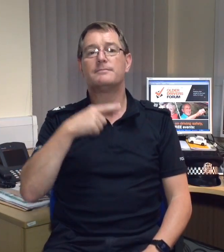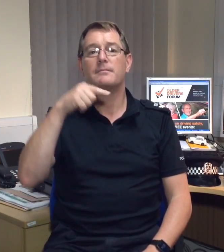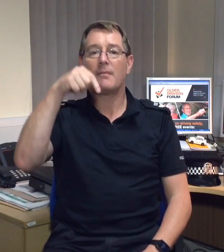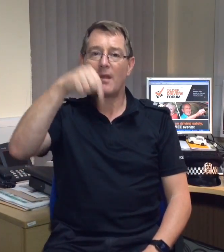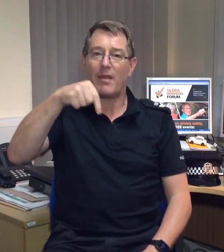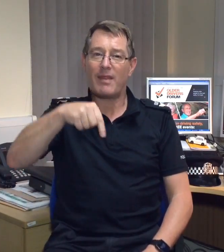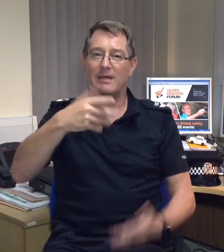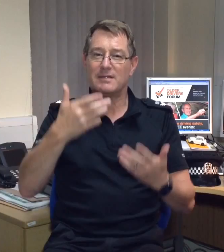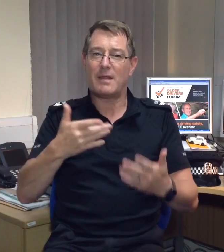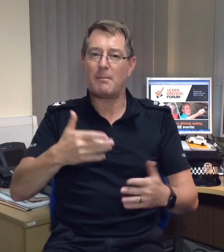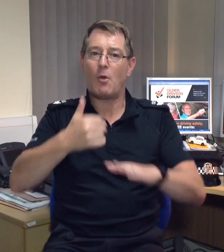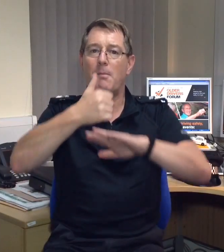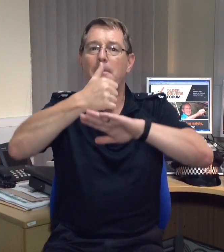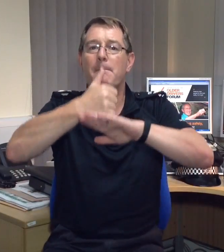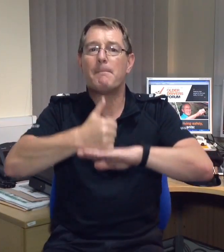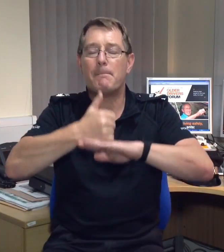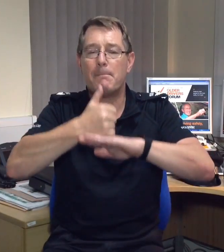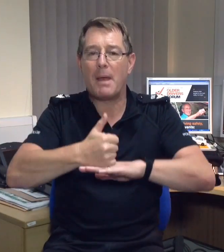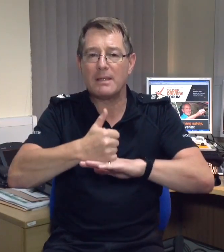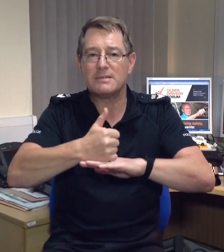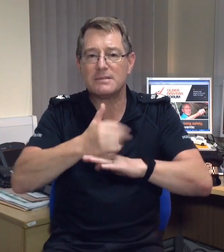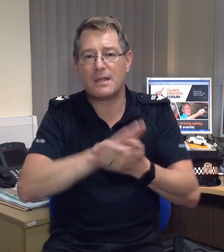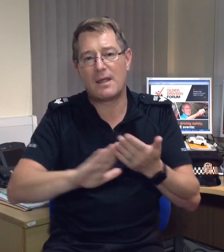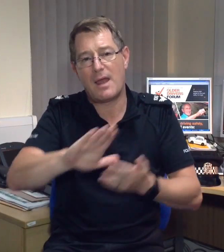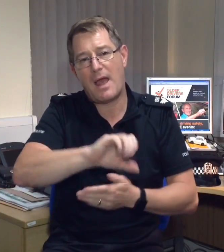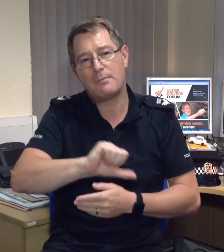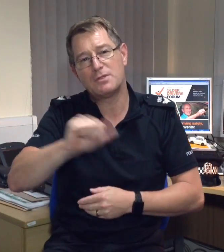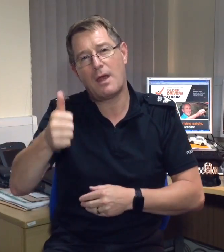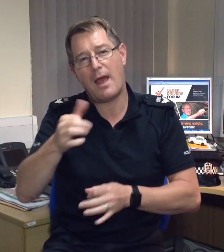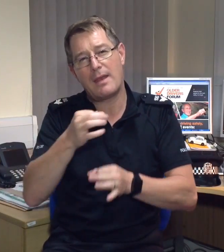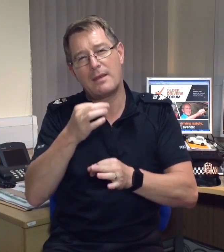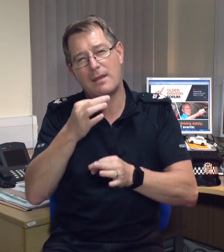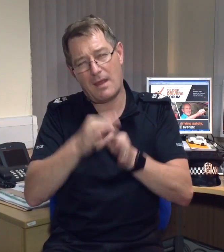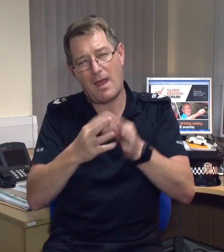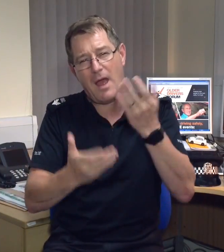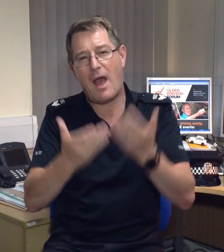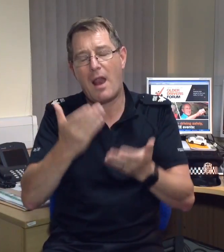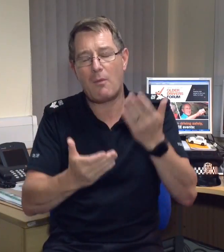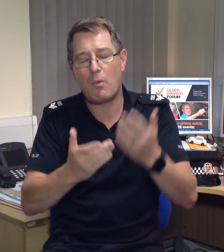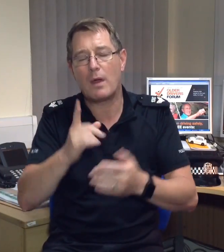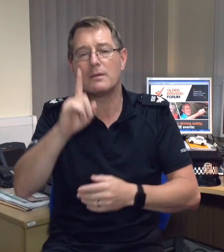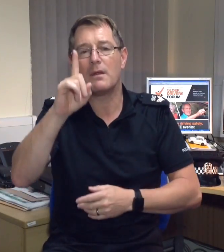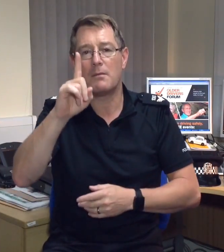This is currently in Hampshire and the Isle of Wight